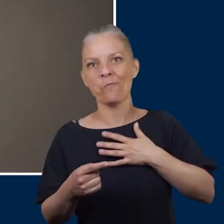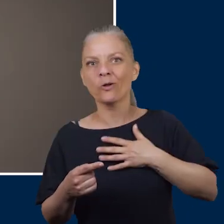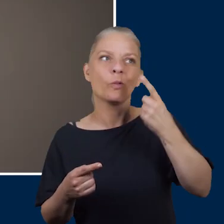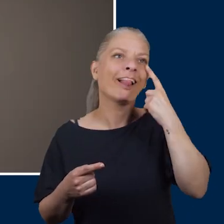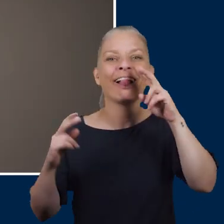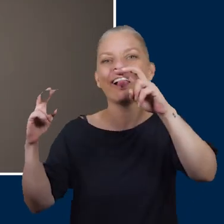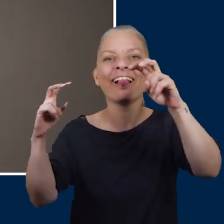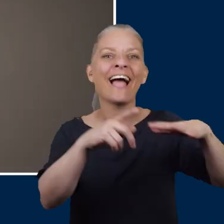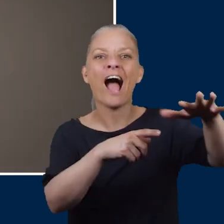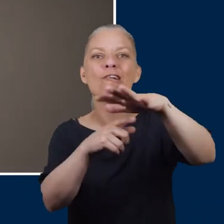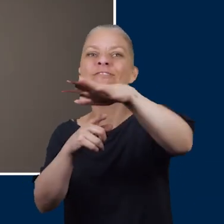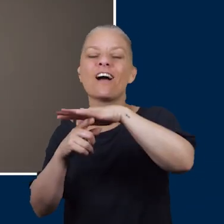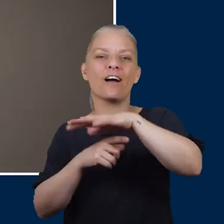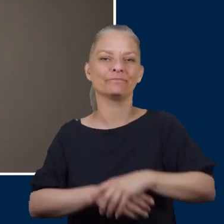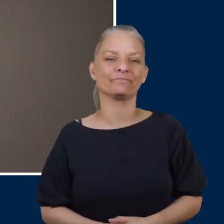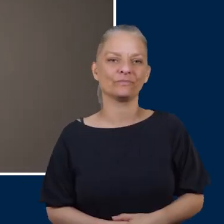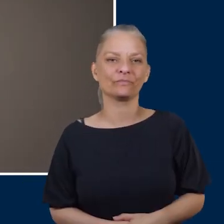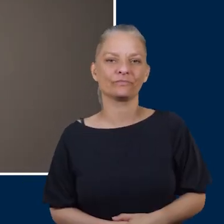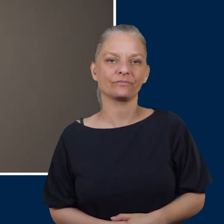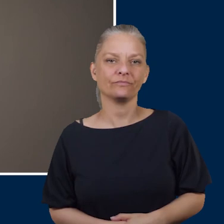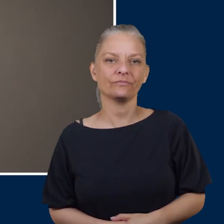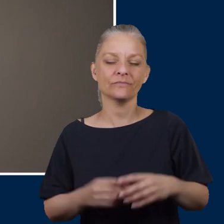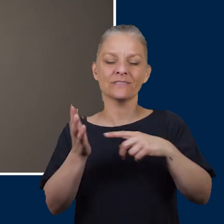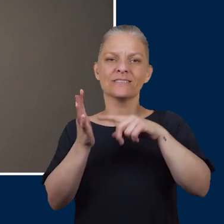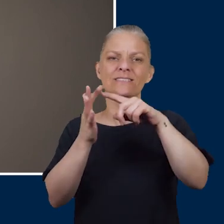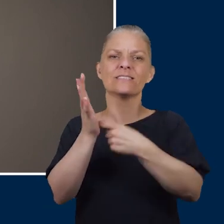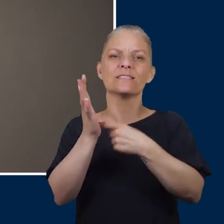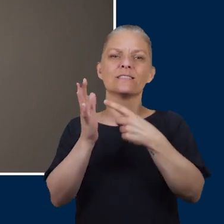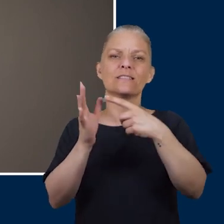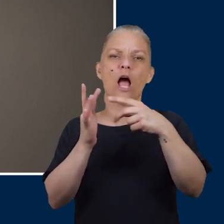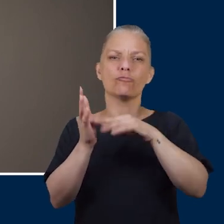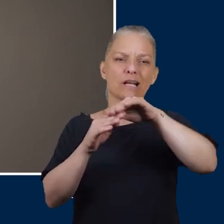The terrain may be different so always make sure when you go on holiday wherever it may